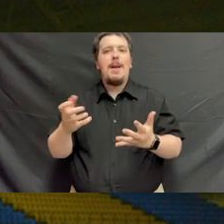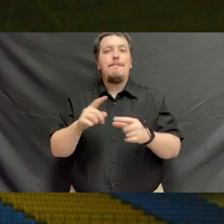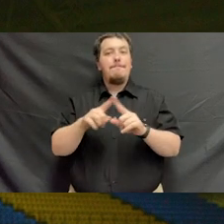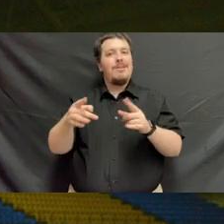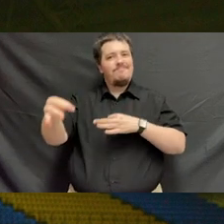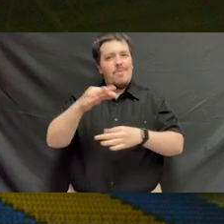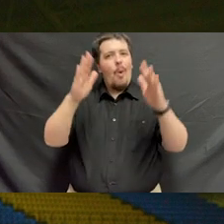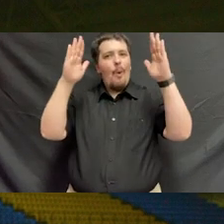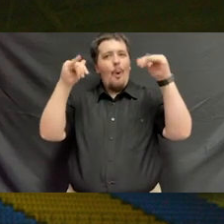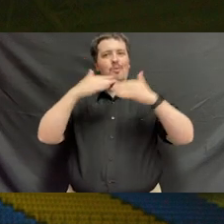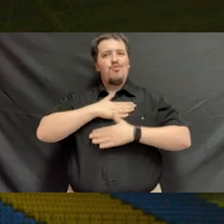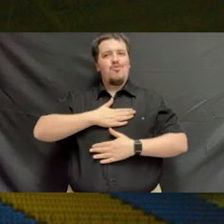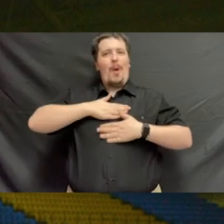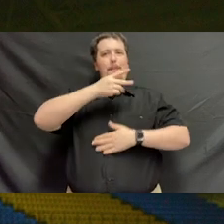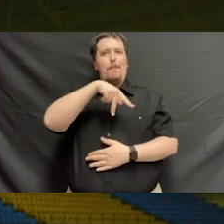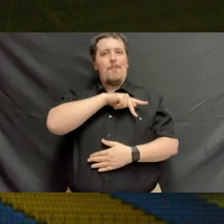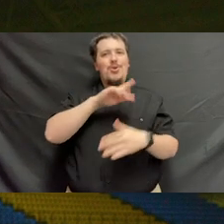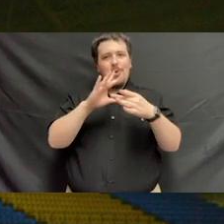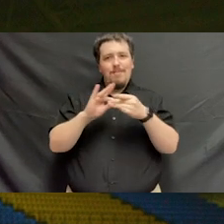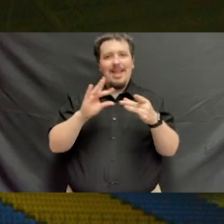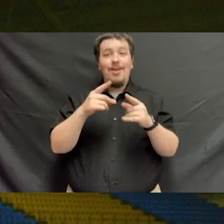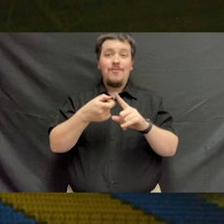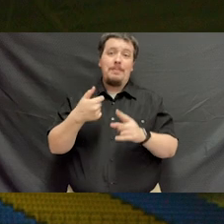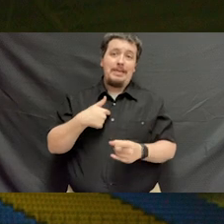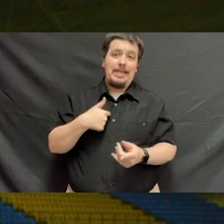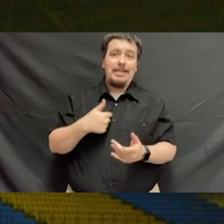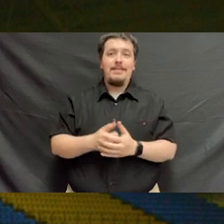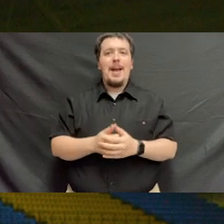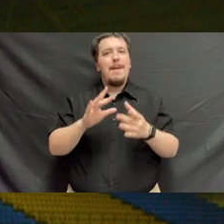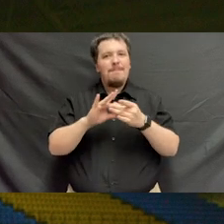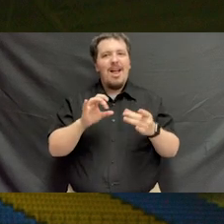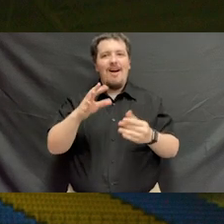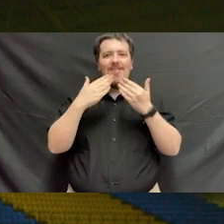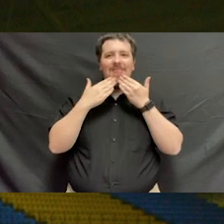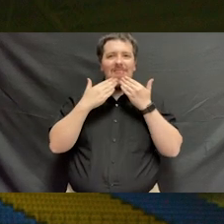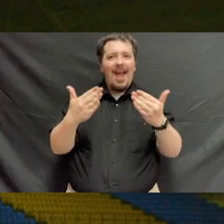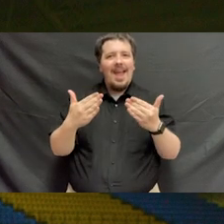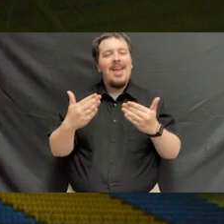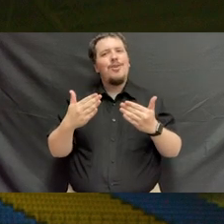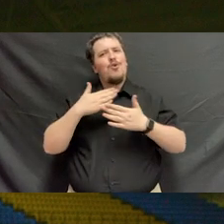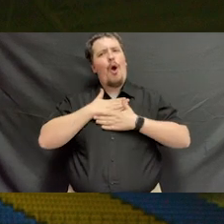I instead hope that you will enjoy a personal message from me. A message of thanks,